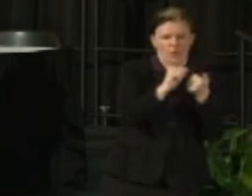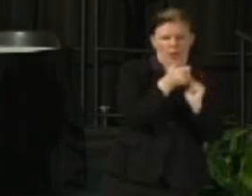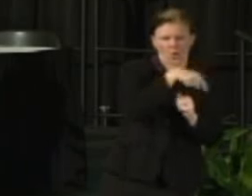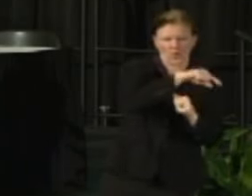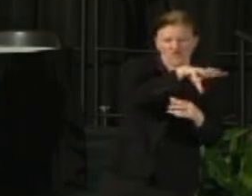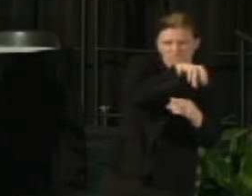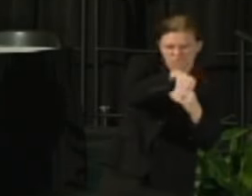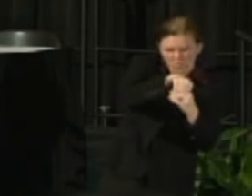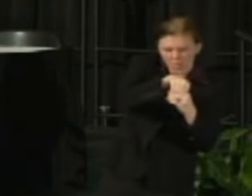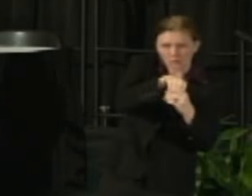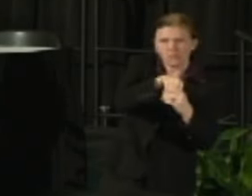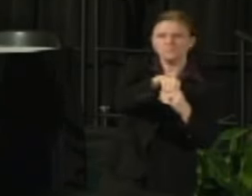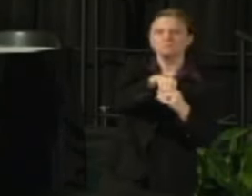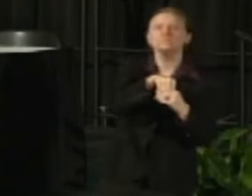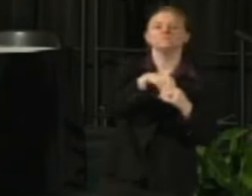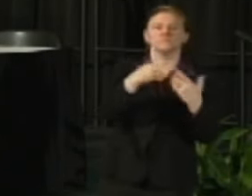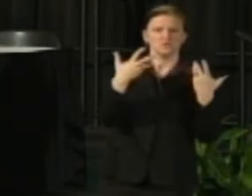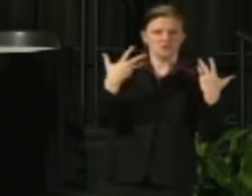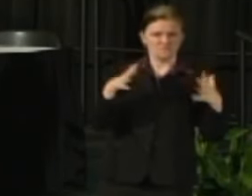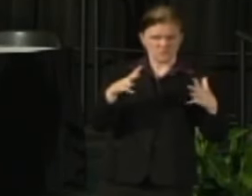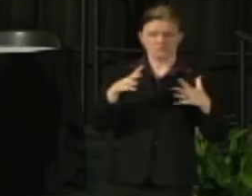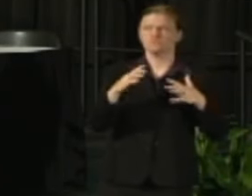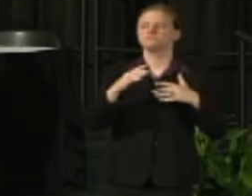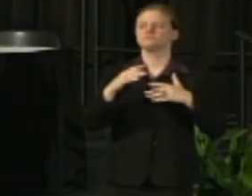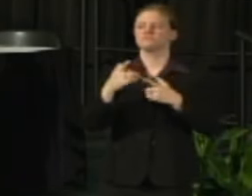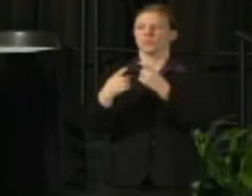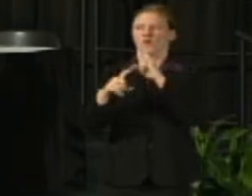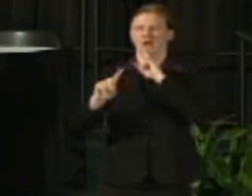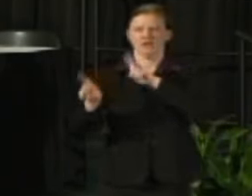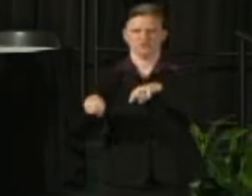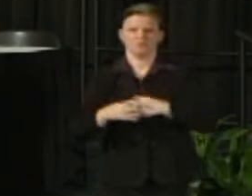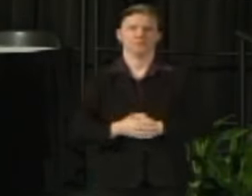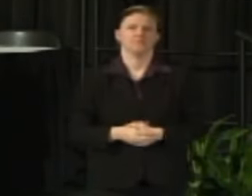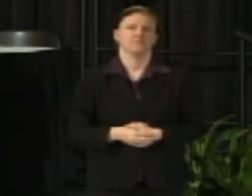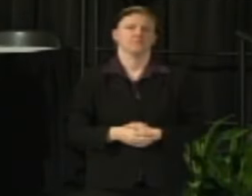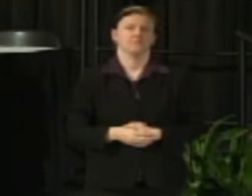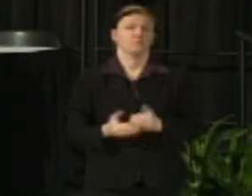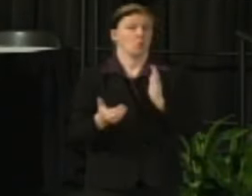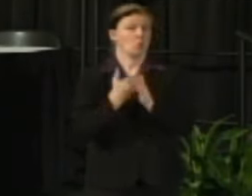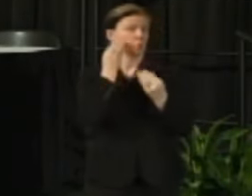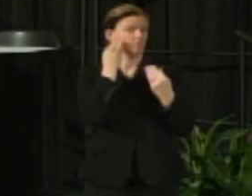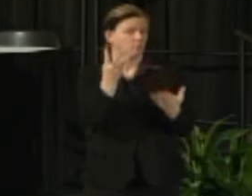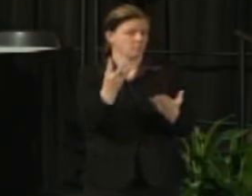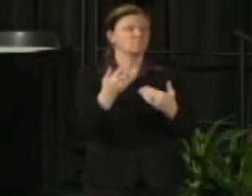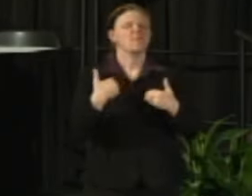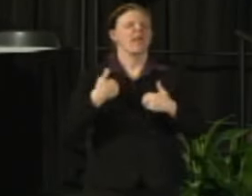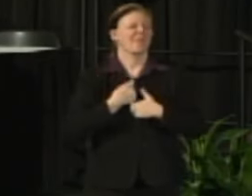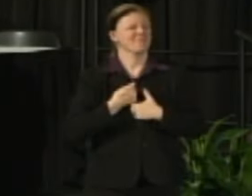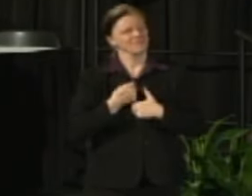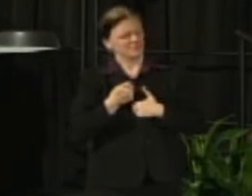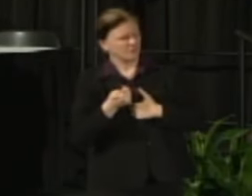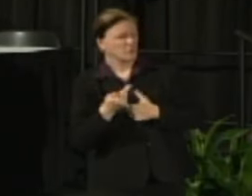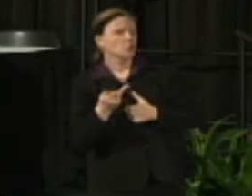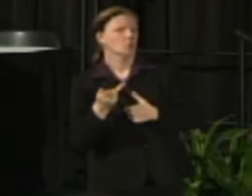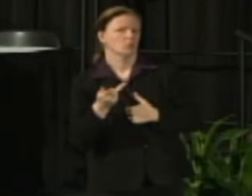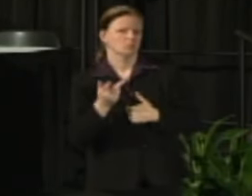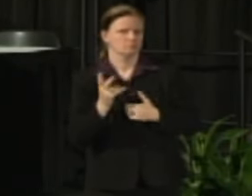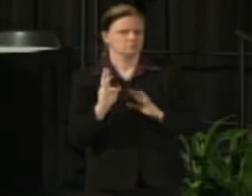and then provide time for the Q and A. In terms of updates there's a few elements that I'd